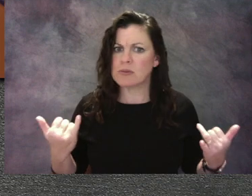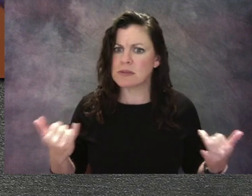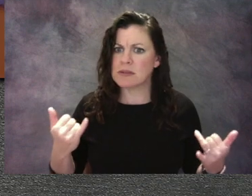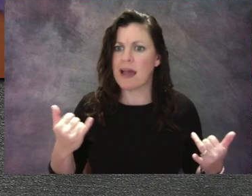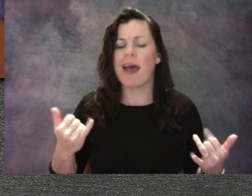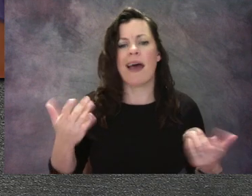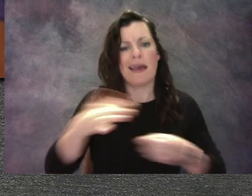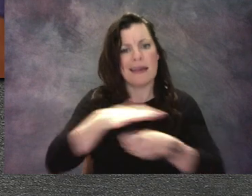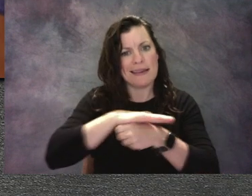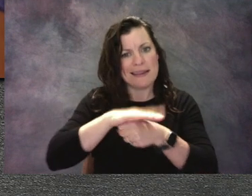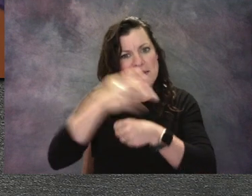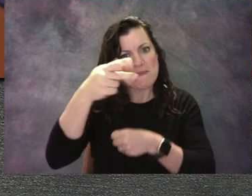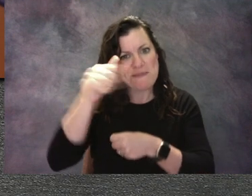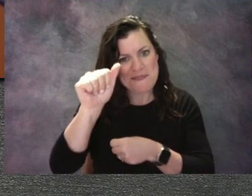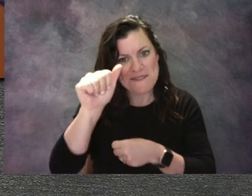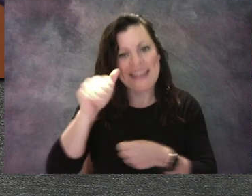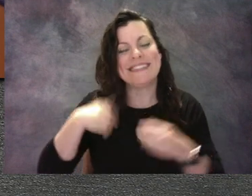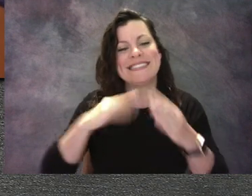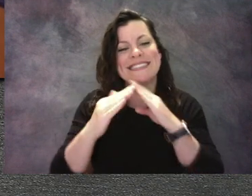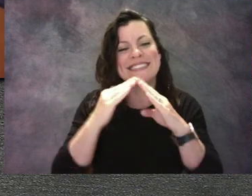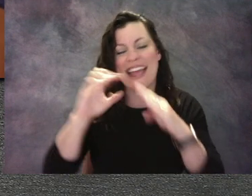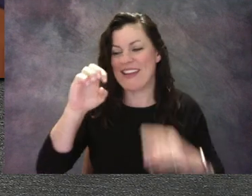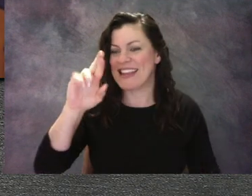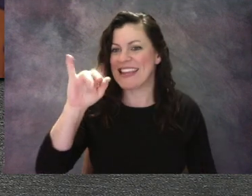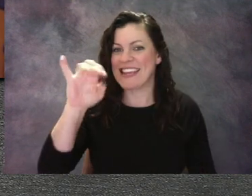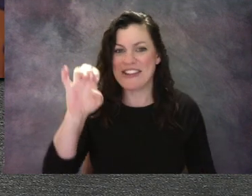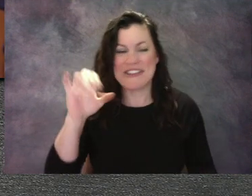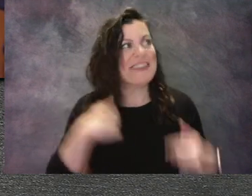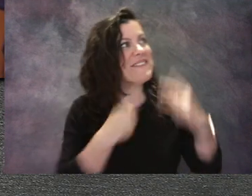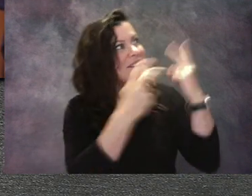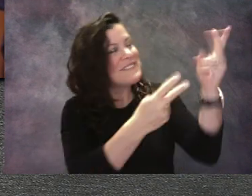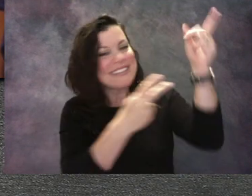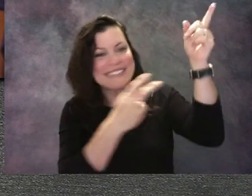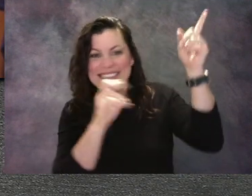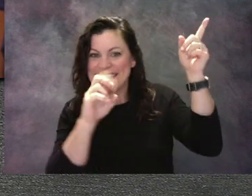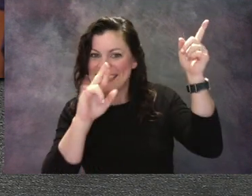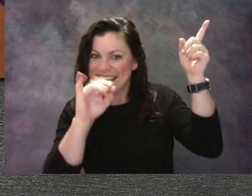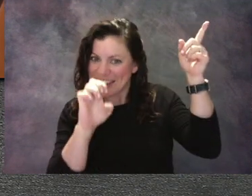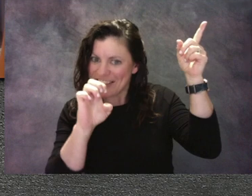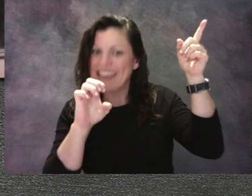at the "Erie Art Museum". Today, we're gonna learn about museum manners.